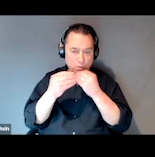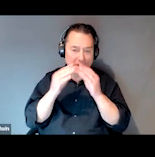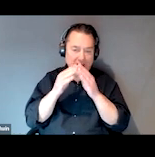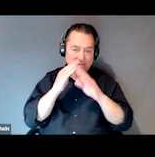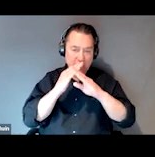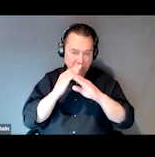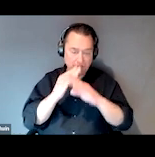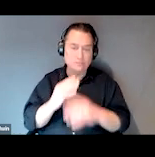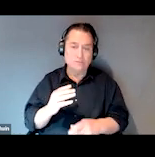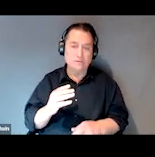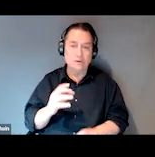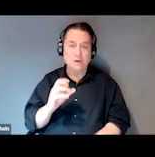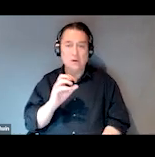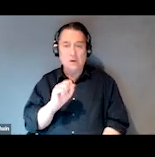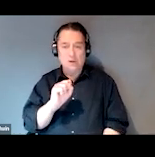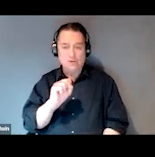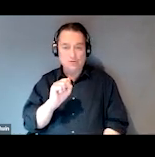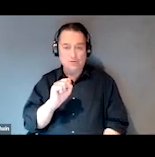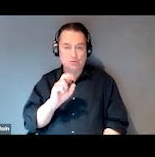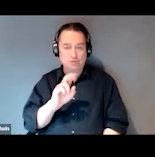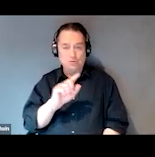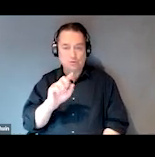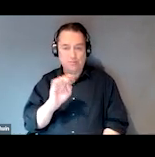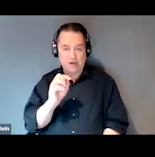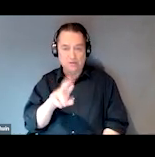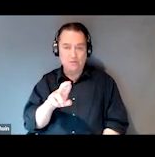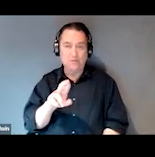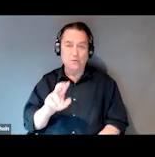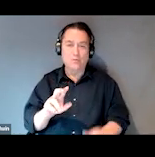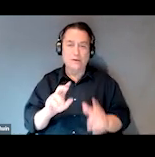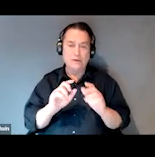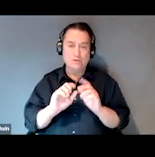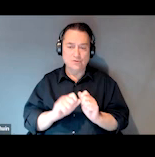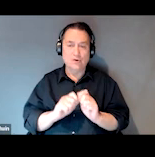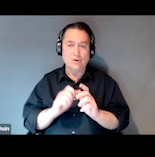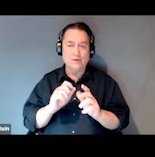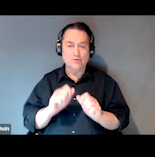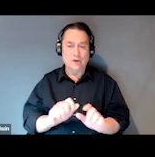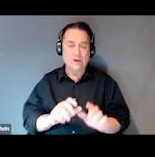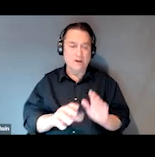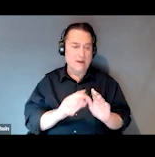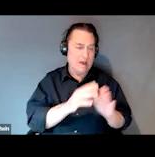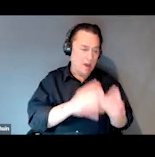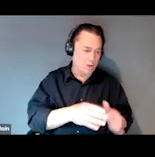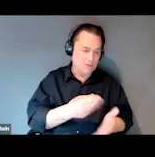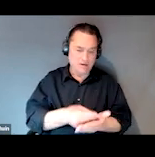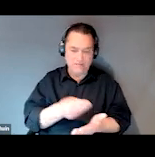And at Sulzbacher, we strive to provide a multi-faceted approach, from housing and finances to medical care.